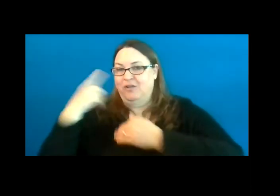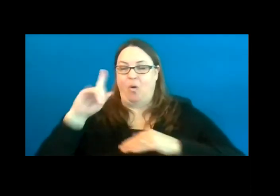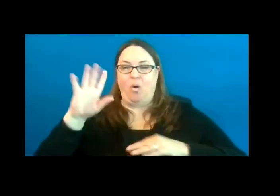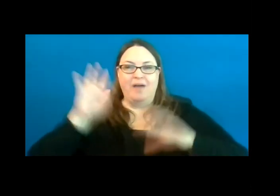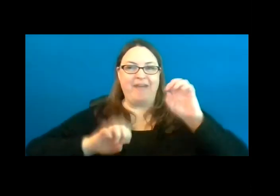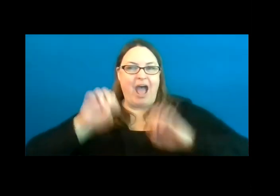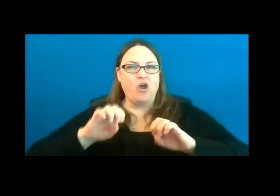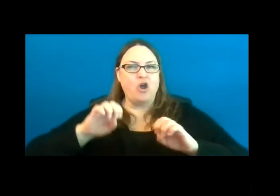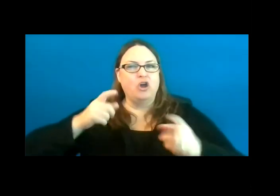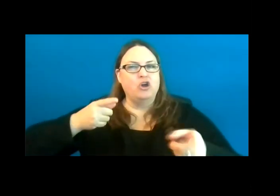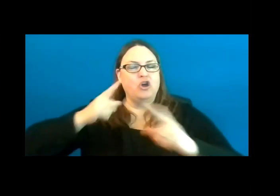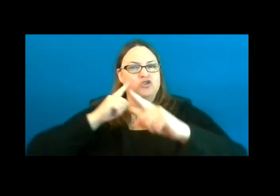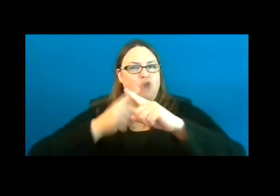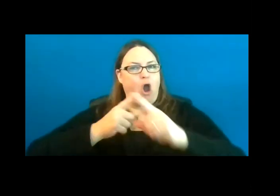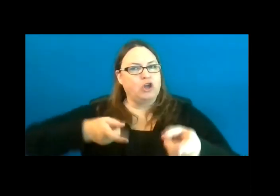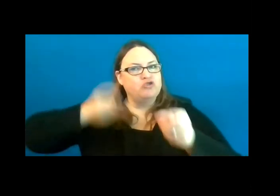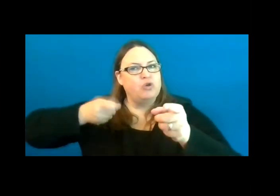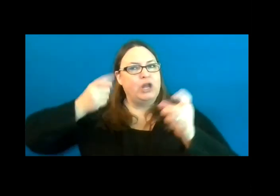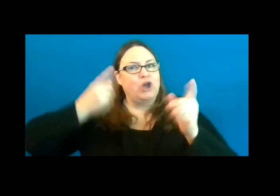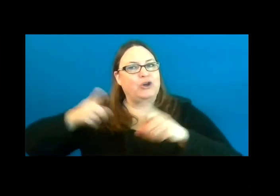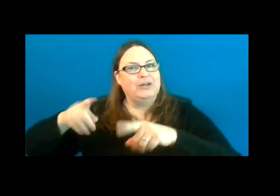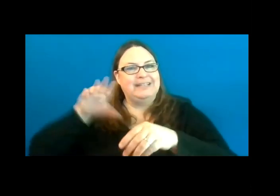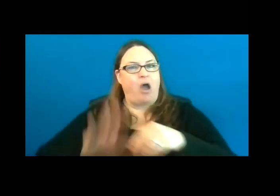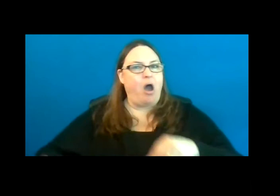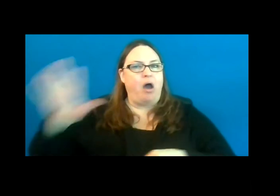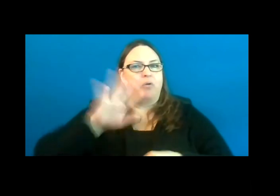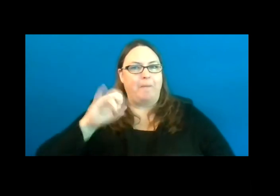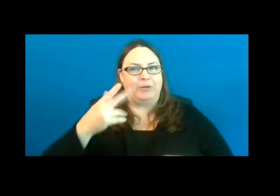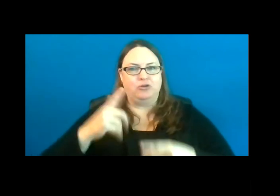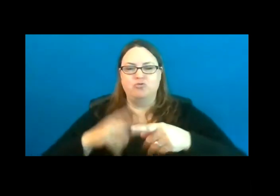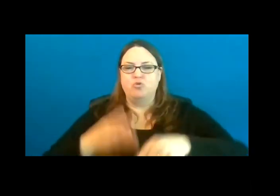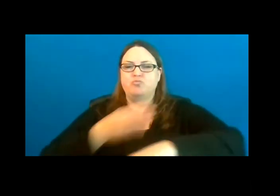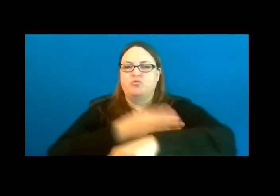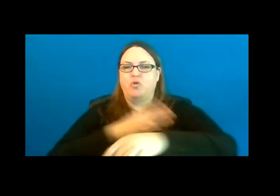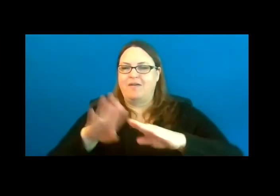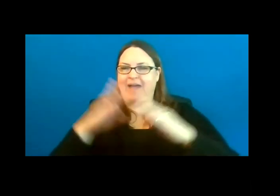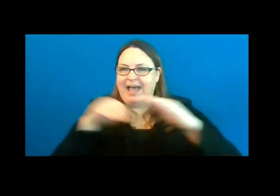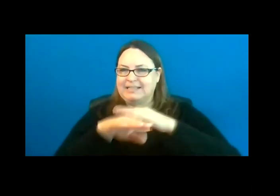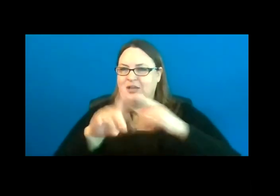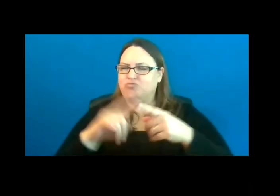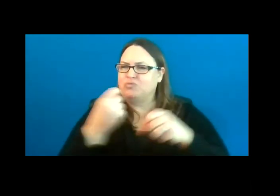shooting occurrences across Michigan in order to improve access to safe and fun places to